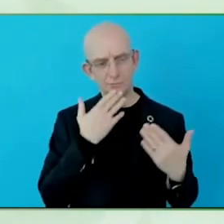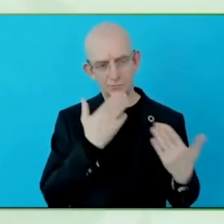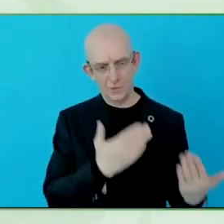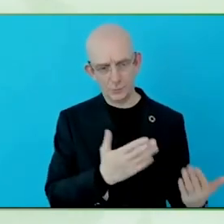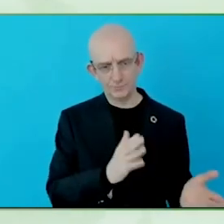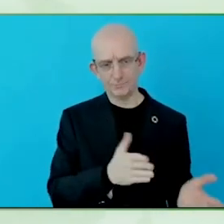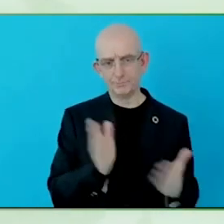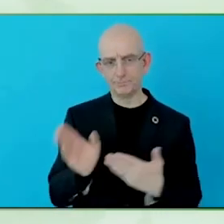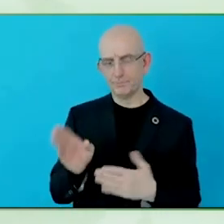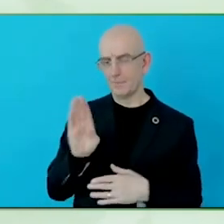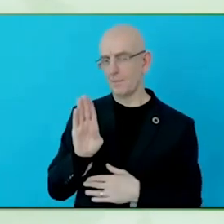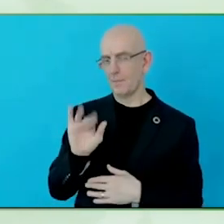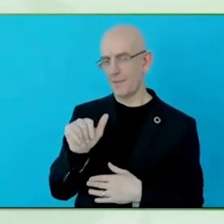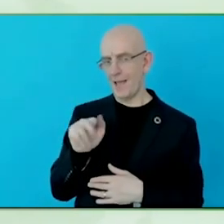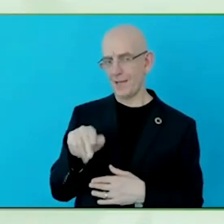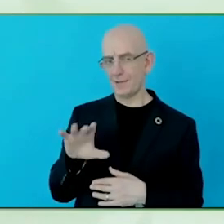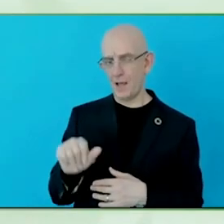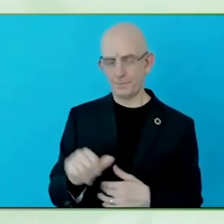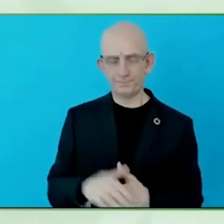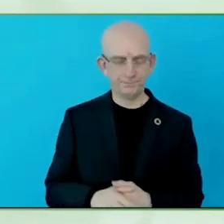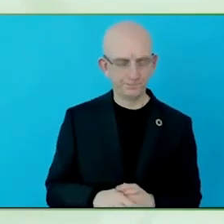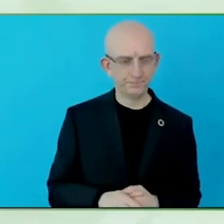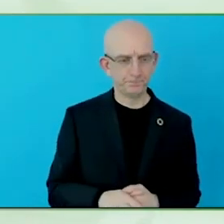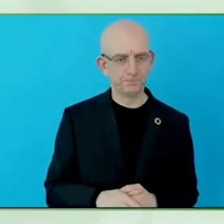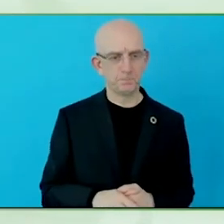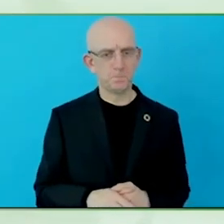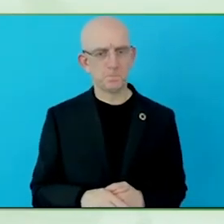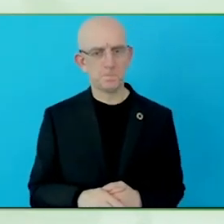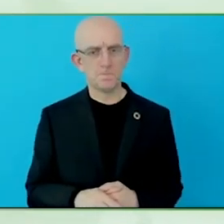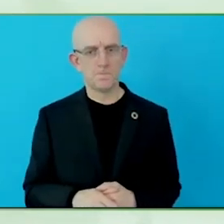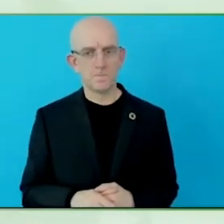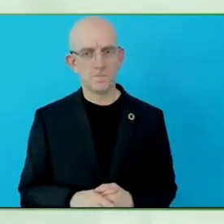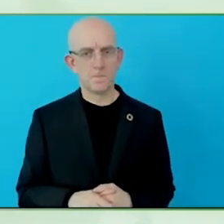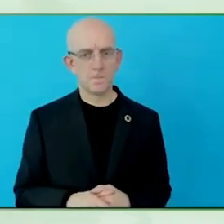What we noticed recently is a report by the authority of financial marketing in